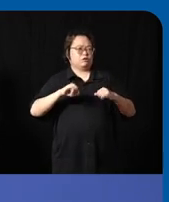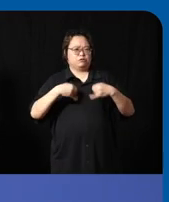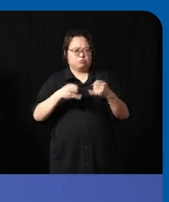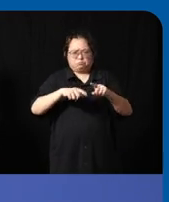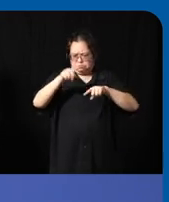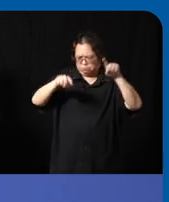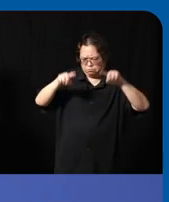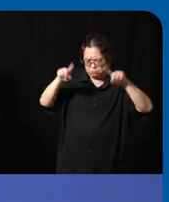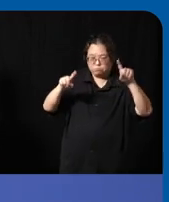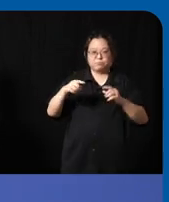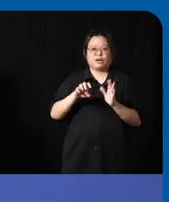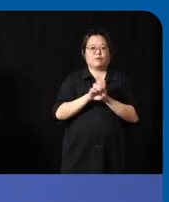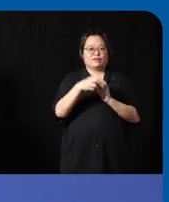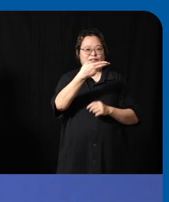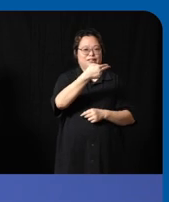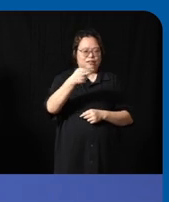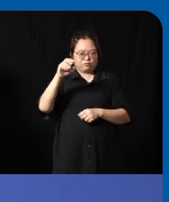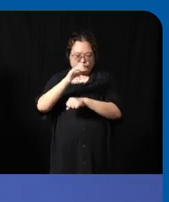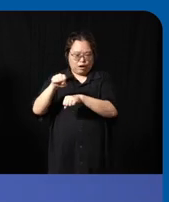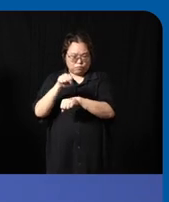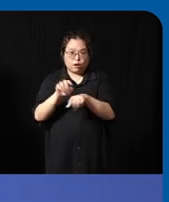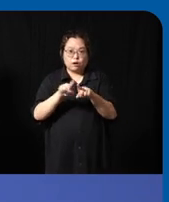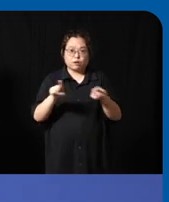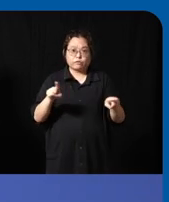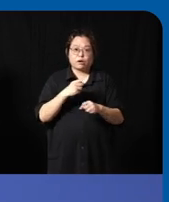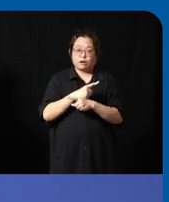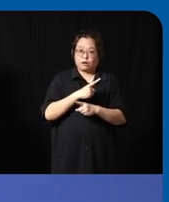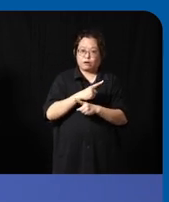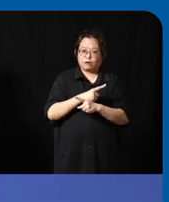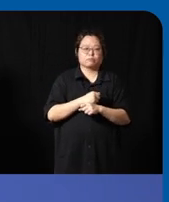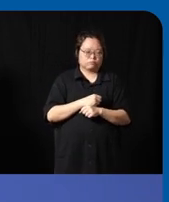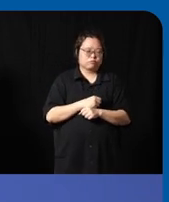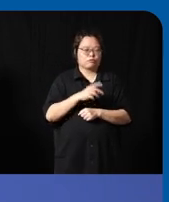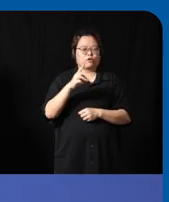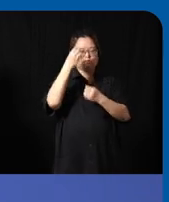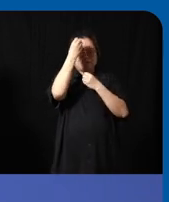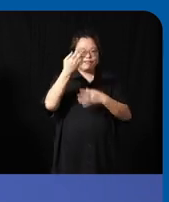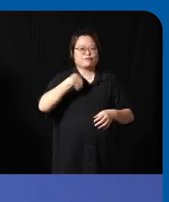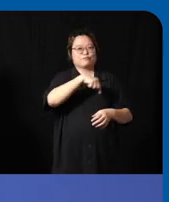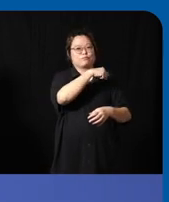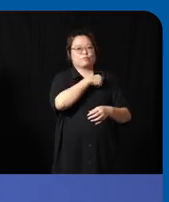see in Indonesia and Singapore can be different right so through the data that we collected and